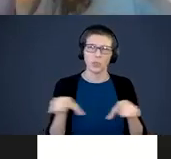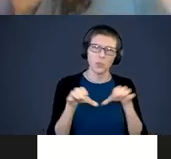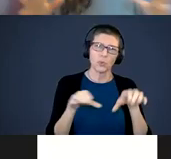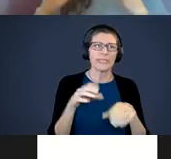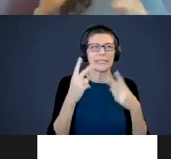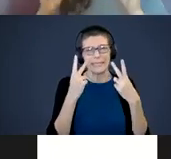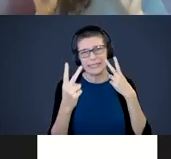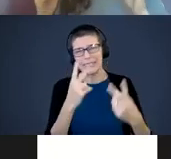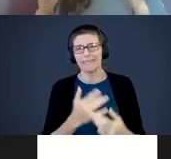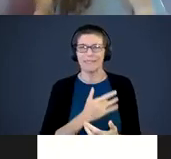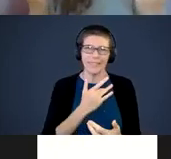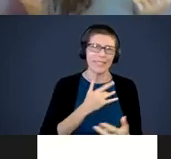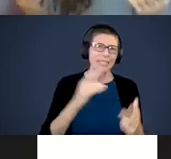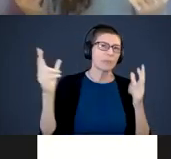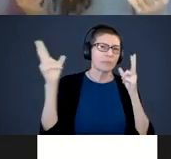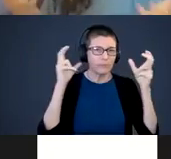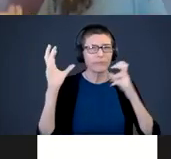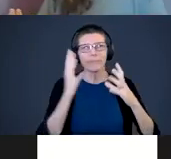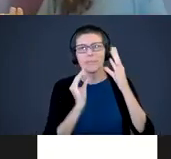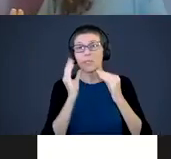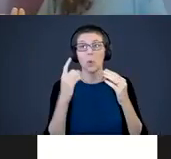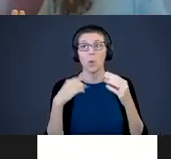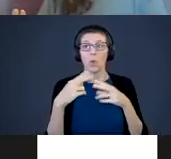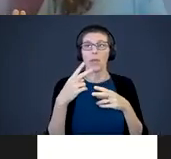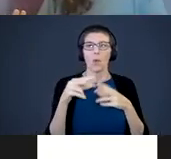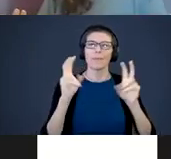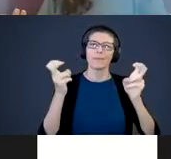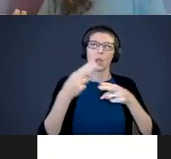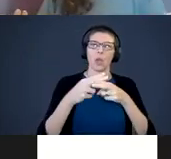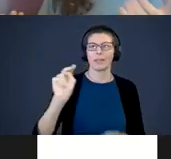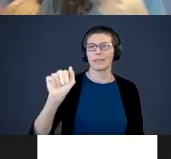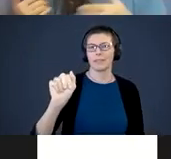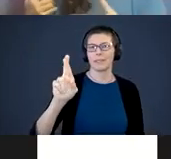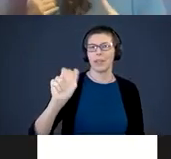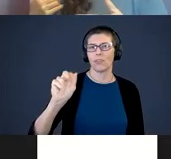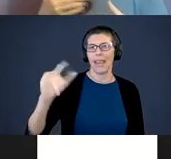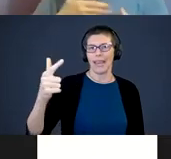we talk about what we basically call narrating the day. You are narrating what you are doing,